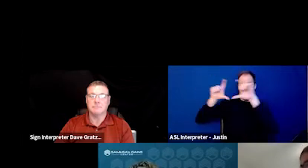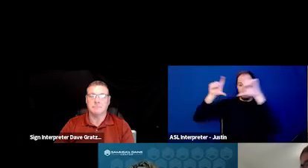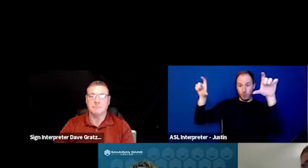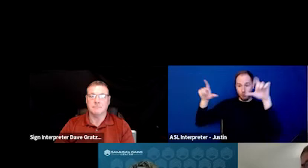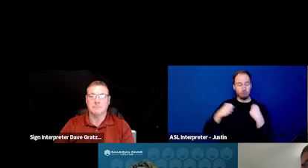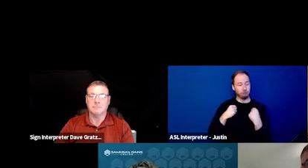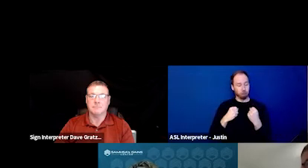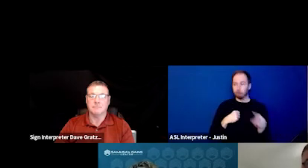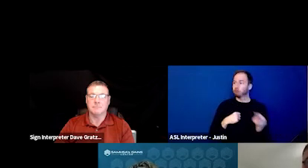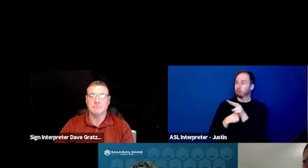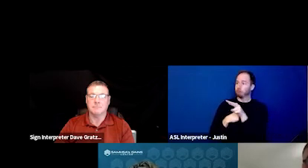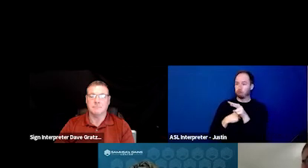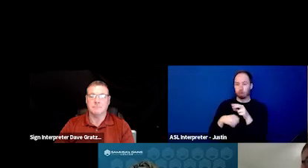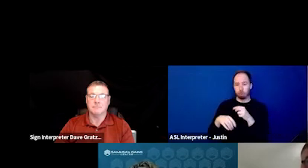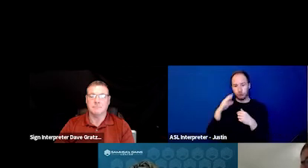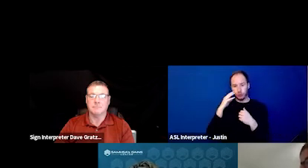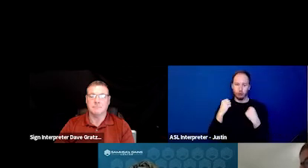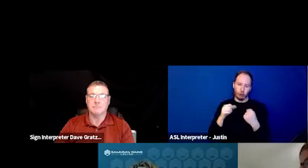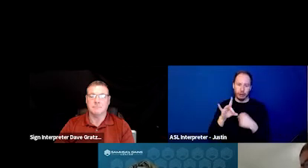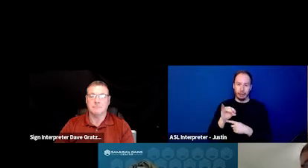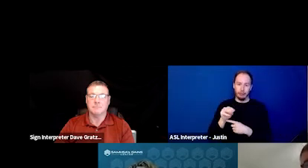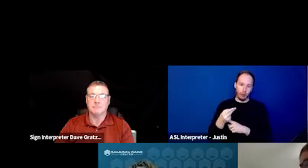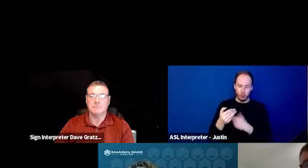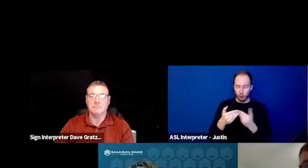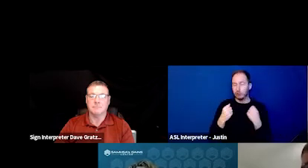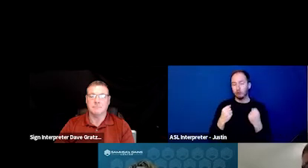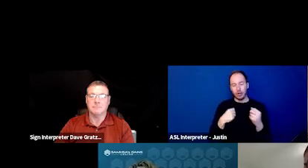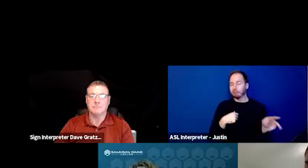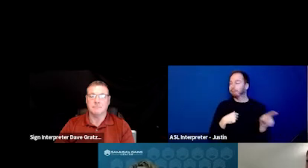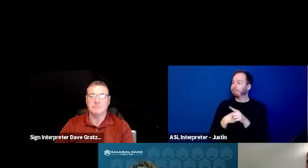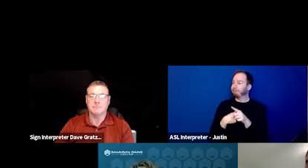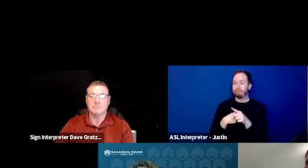and at 80 miles an hour probably, read that 800 number.